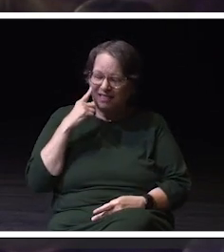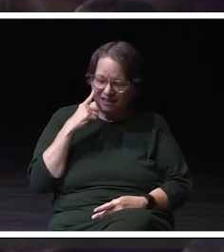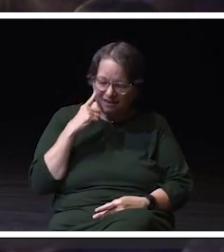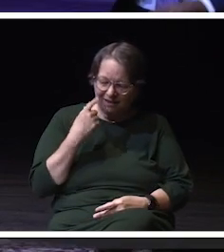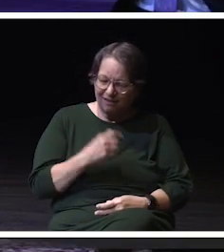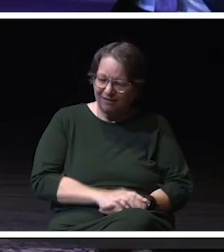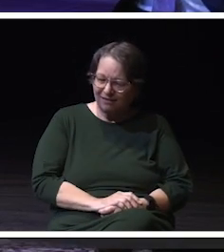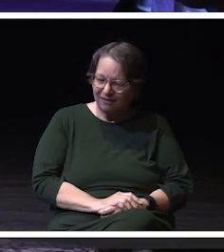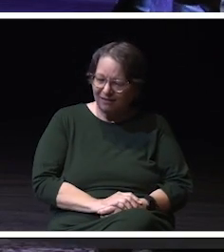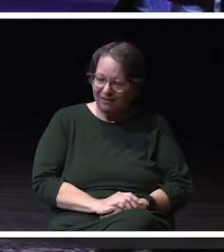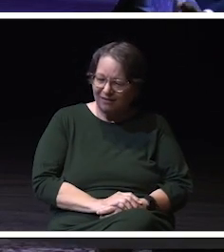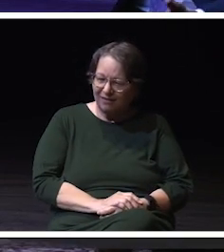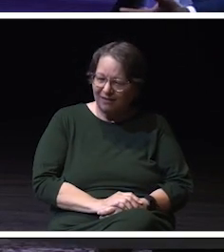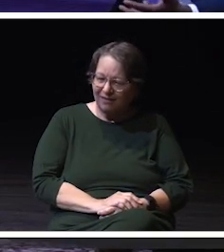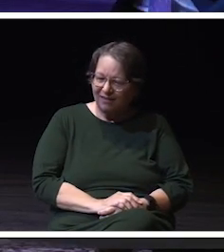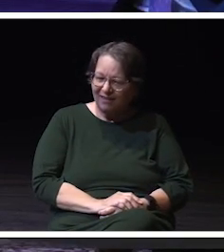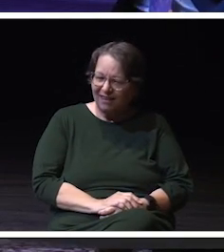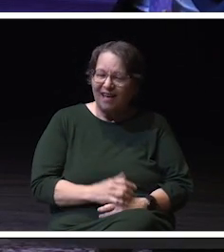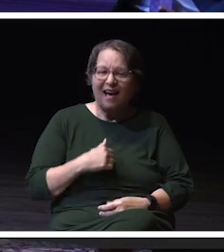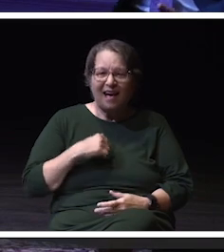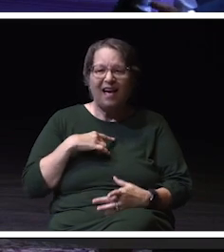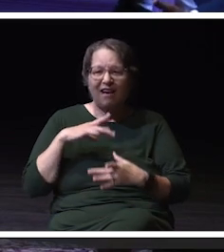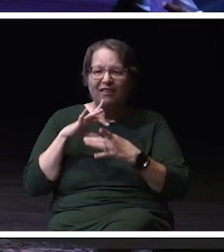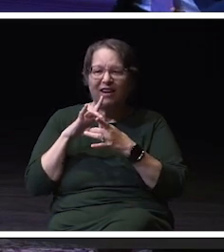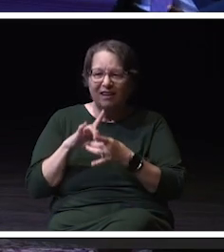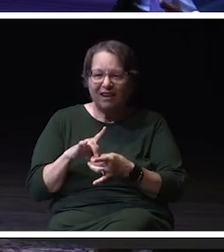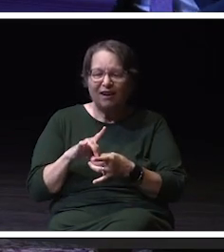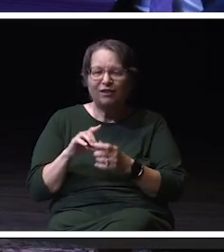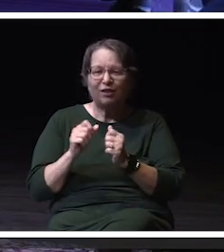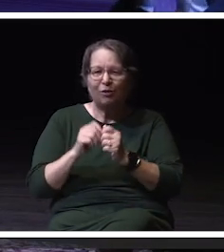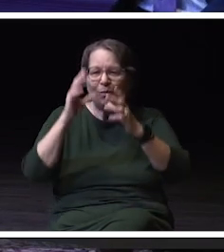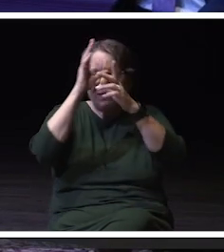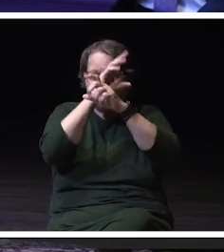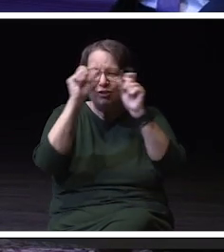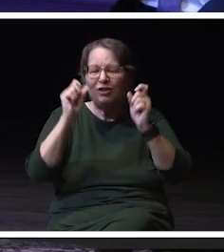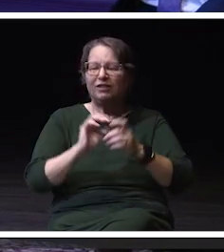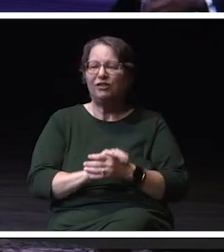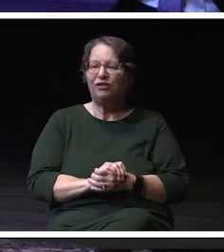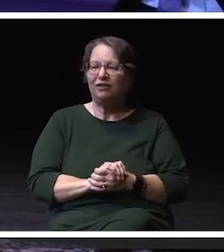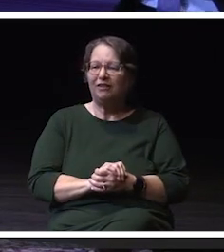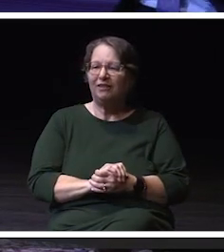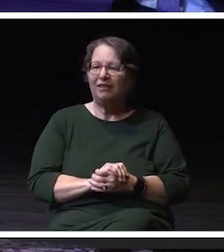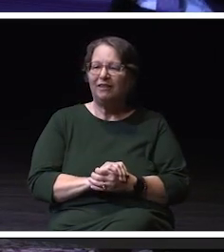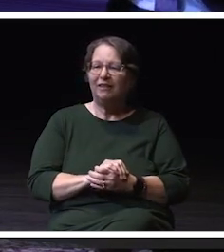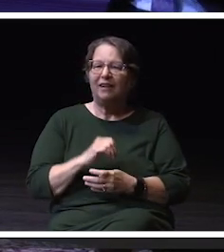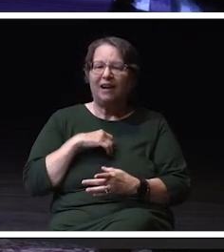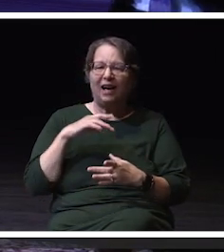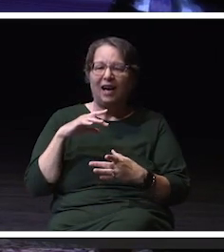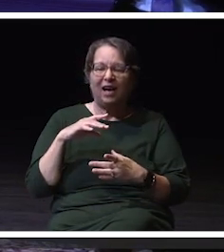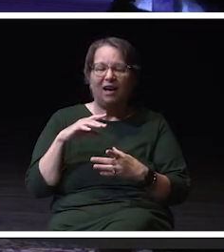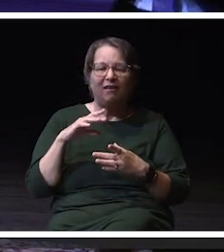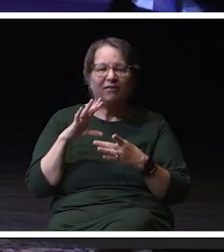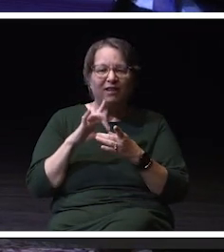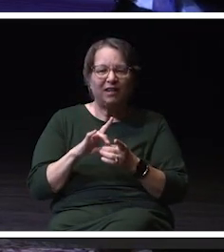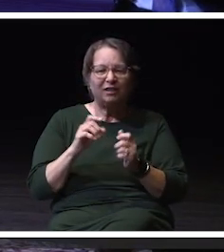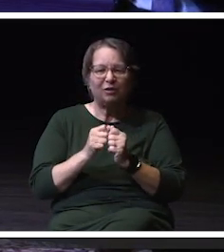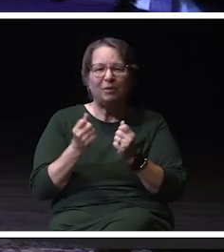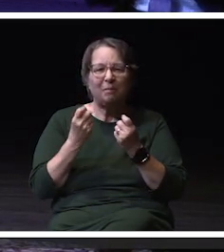Like, I really have a personal connection with the Chancellor. I have a personal connection with multiple people on the Chancellor's Cabinet.